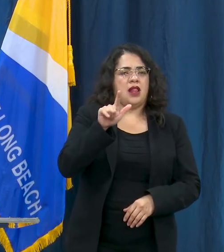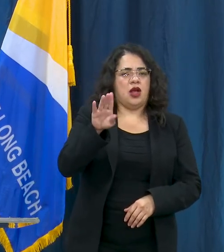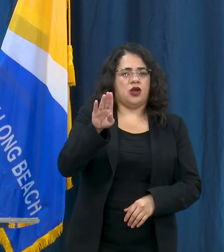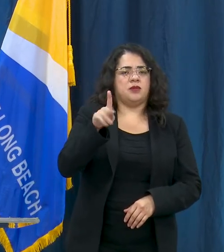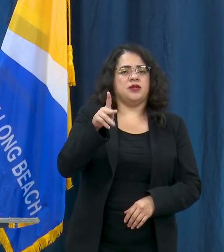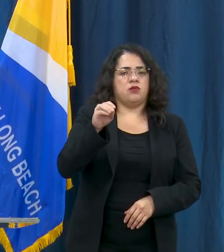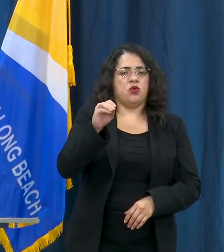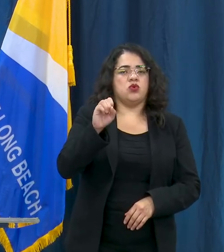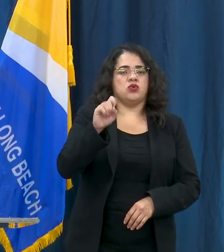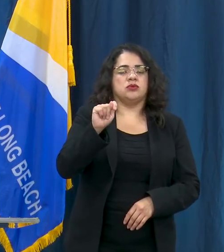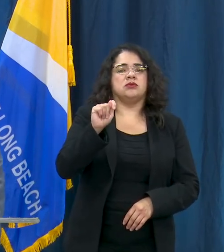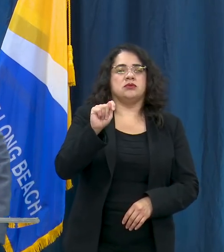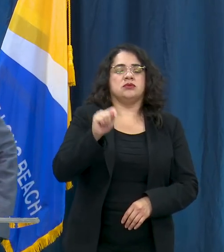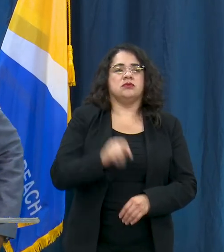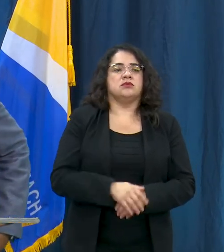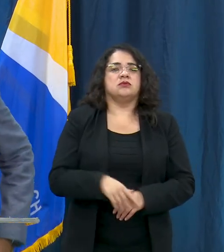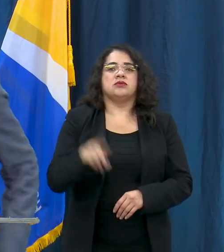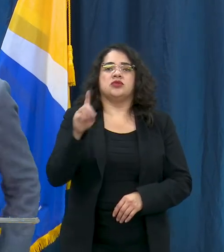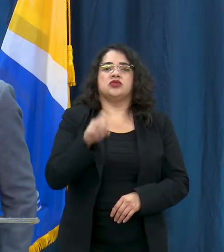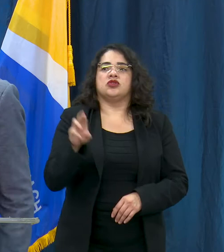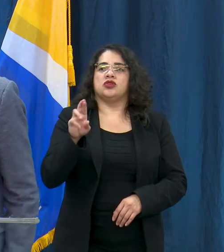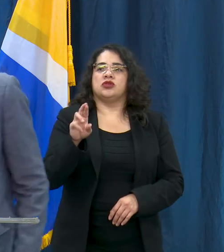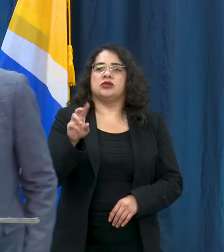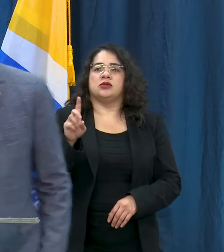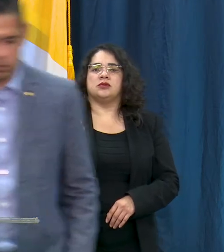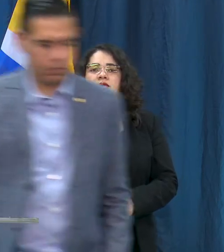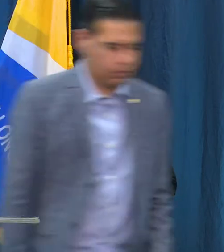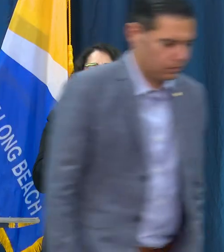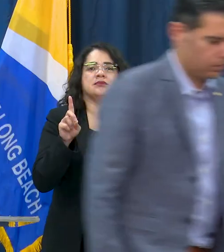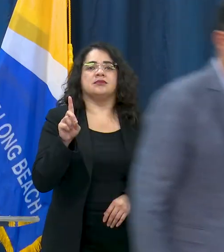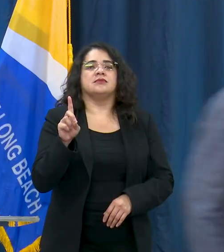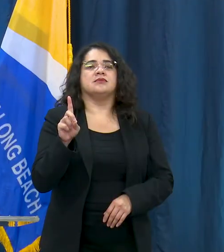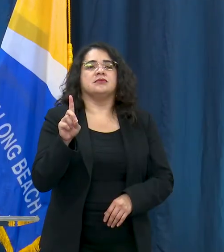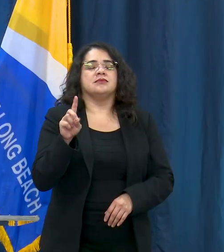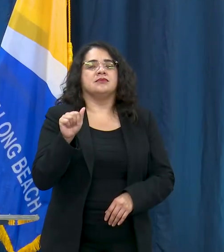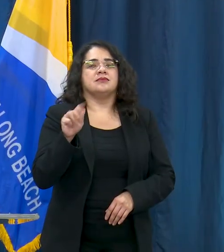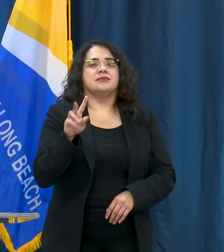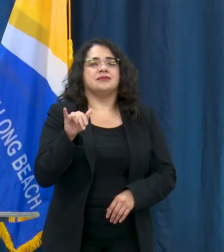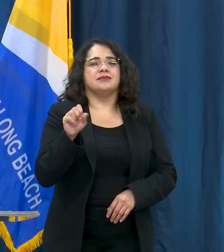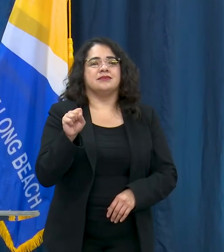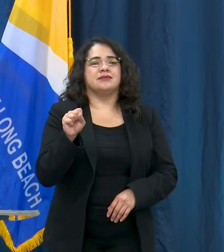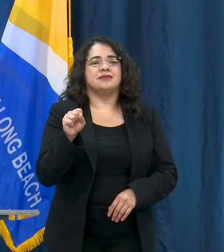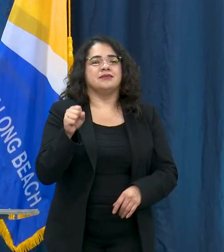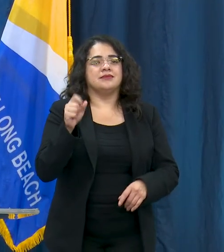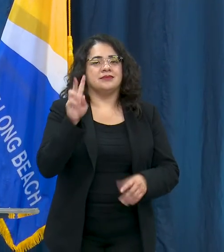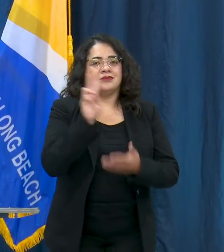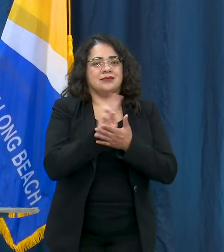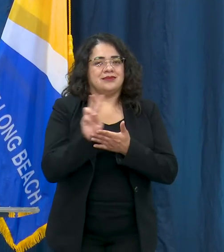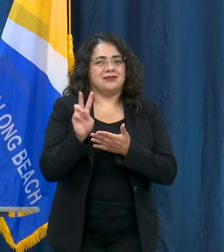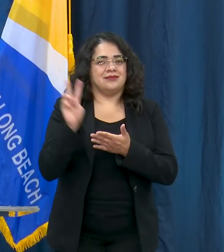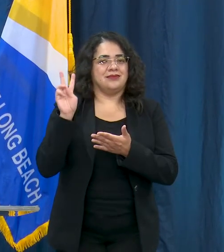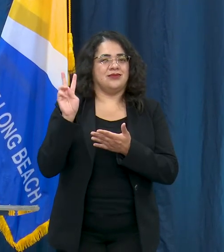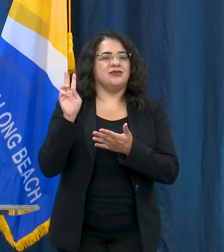This question is for Dr. Davis - it's been two weeks since the mass protest in Long Beach, have we seen any case increase